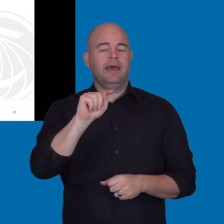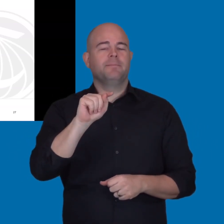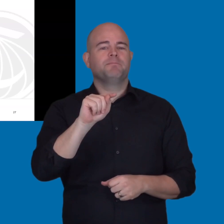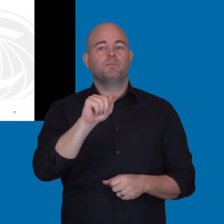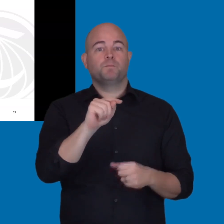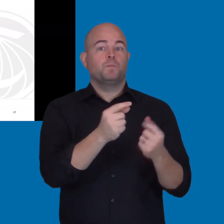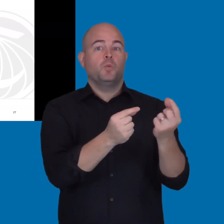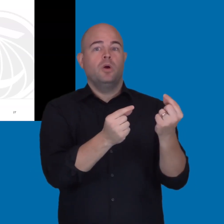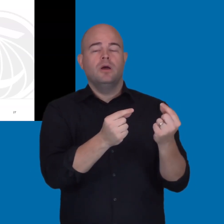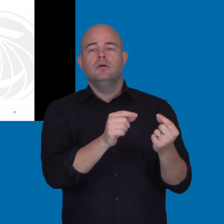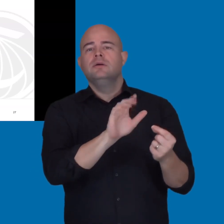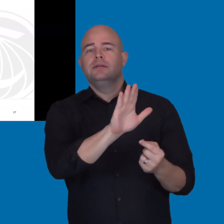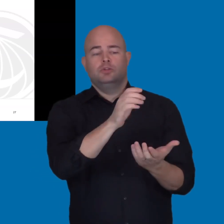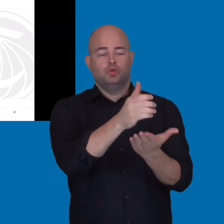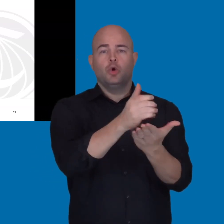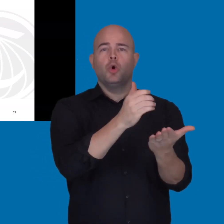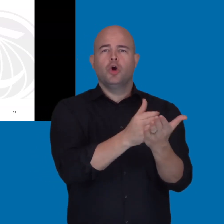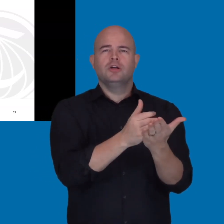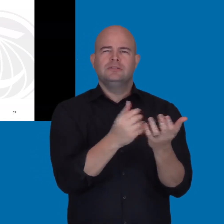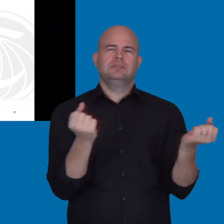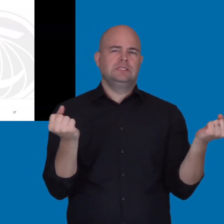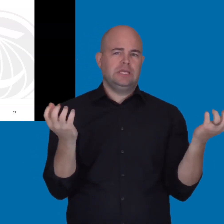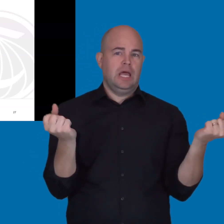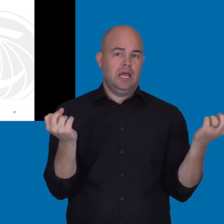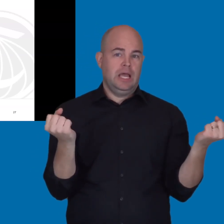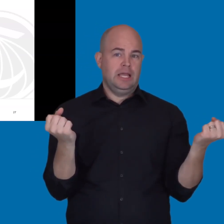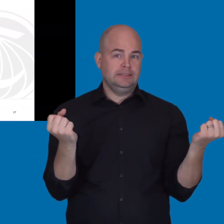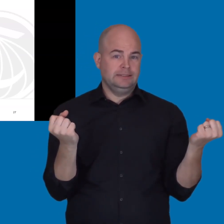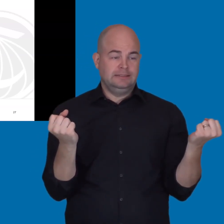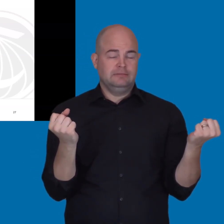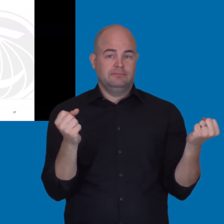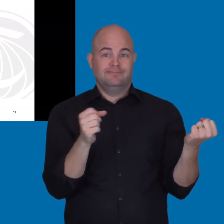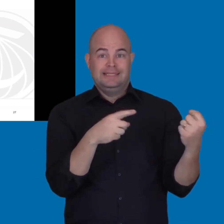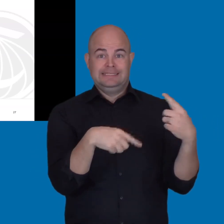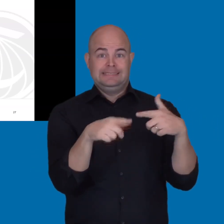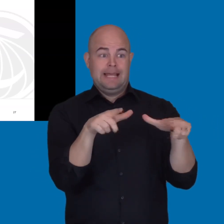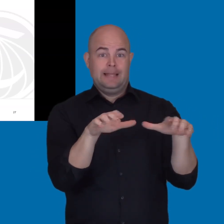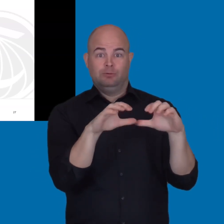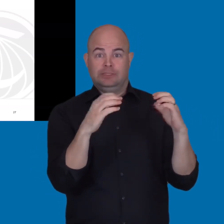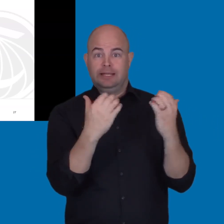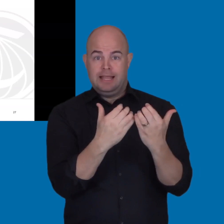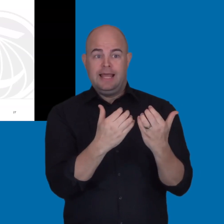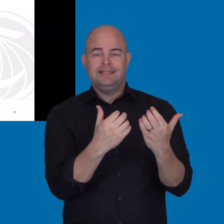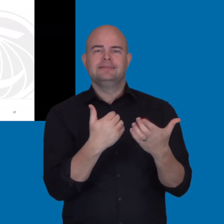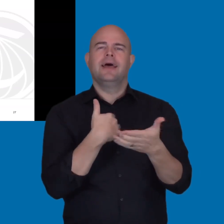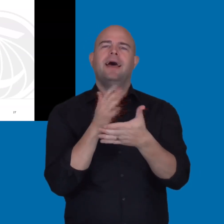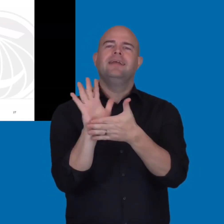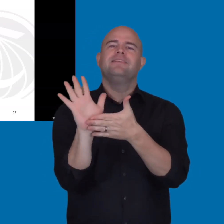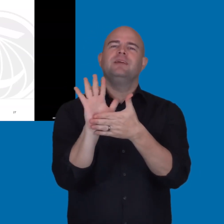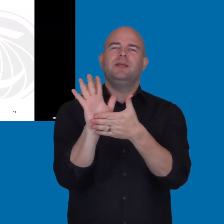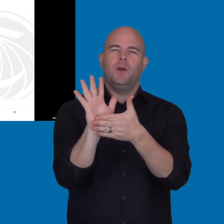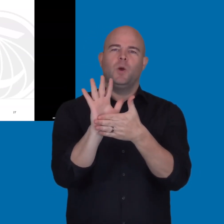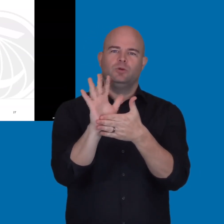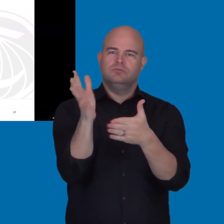that we recently reviewed a VPAT for. And what it is, it's a course that is a sign language class.